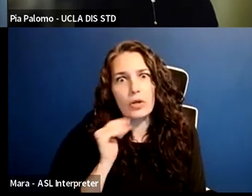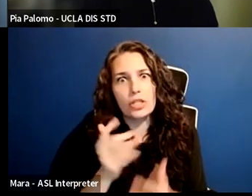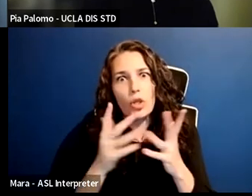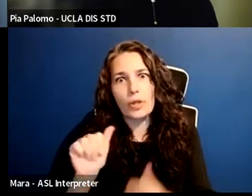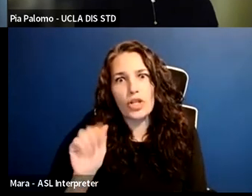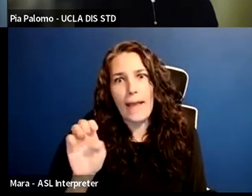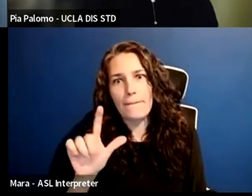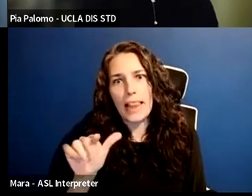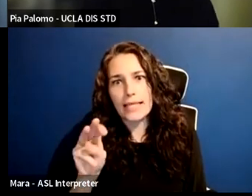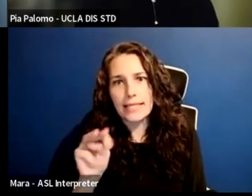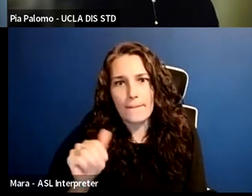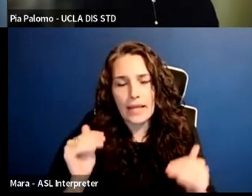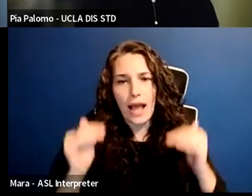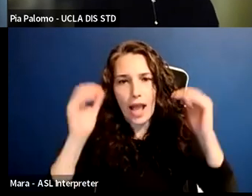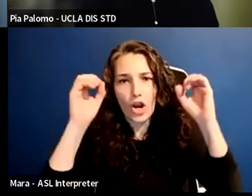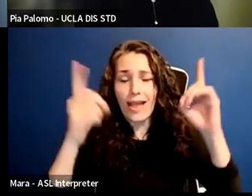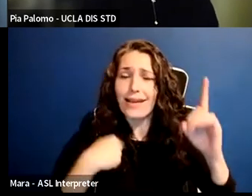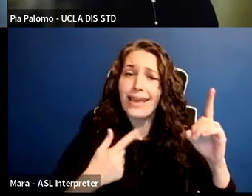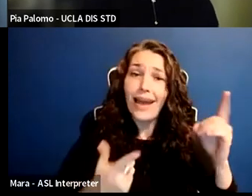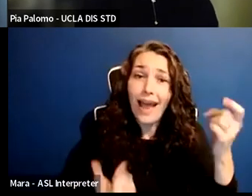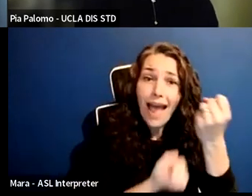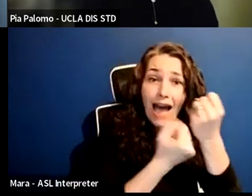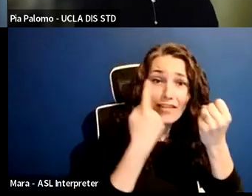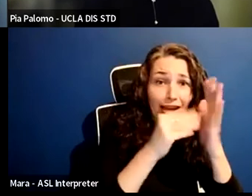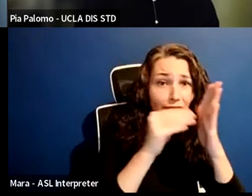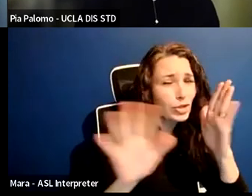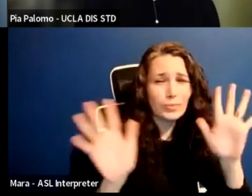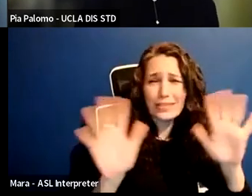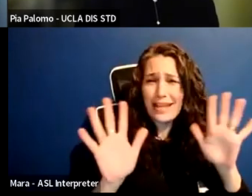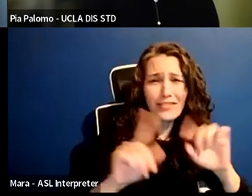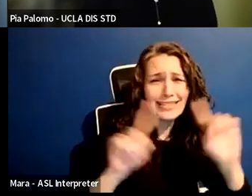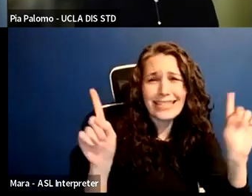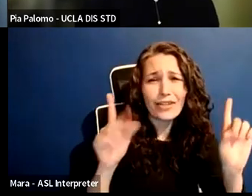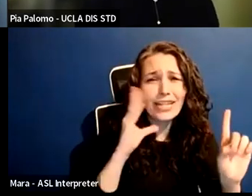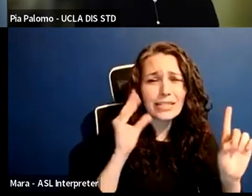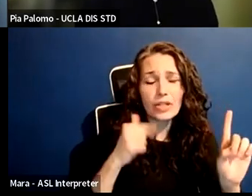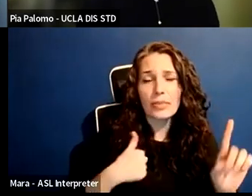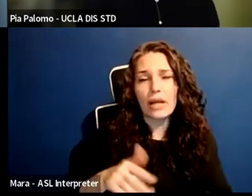and advocate for my students to not experience the same, but it's frustrating and tiring.